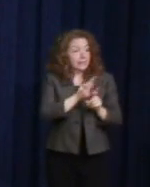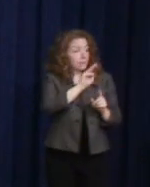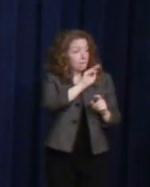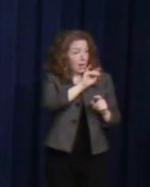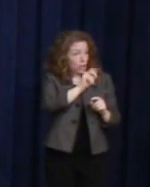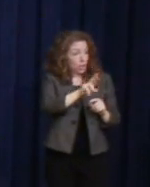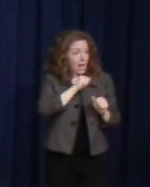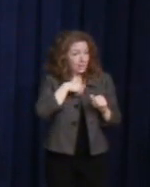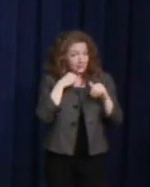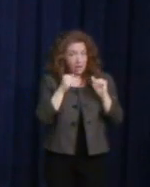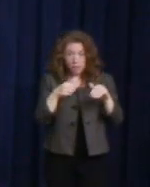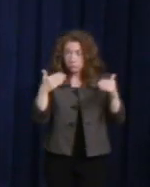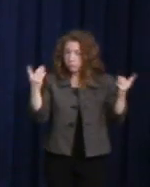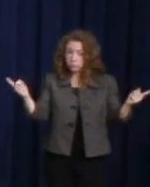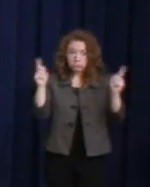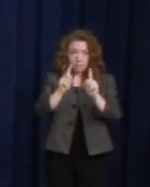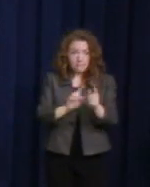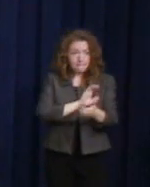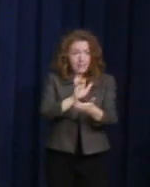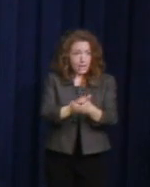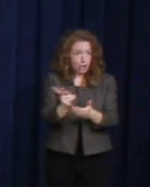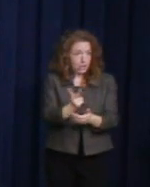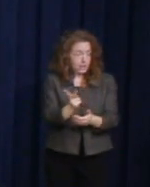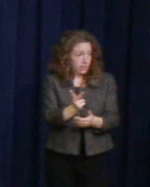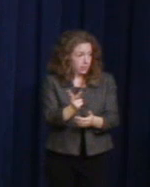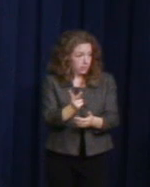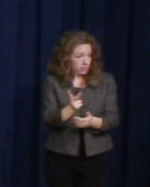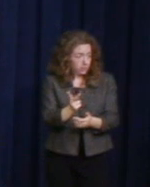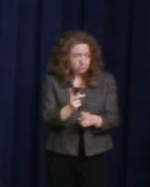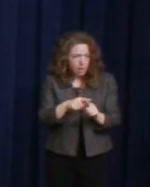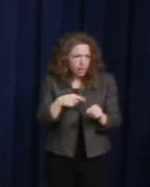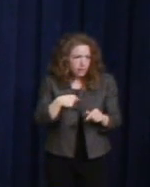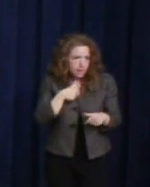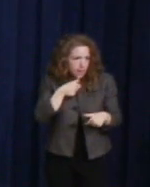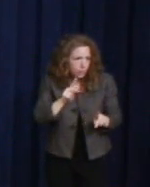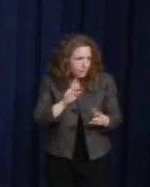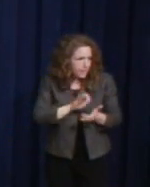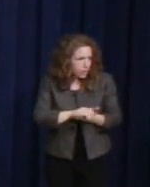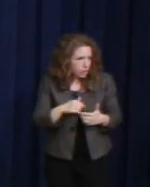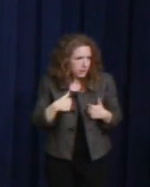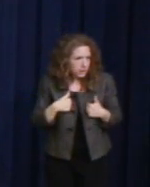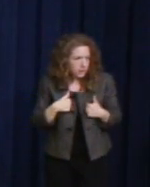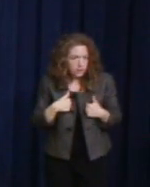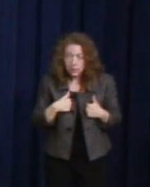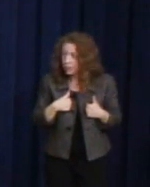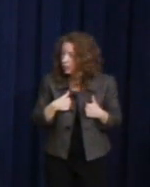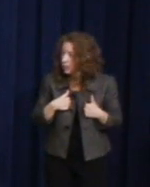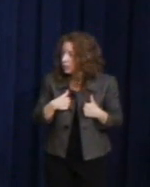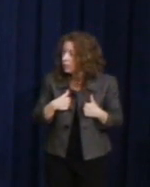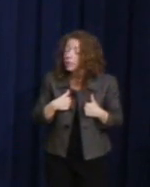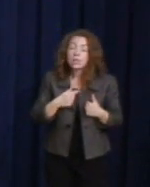marry two people, but I couldn't get married myself. The challenge that when the Red Cross asks